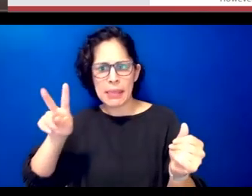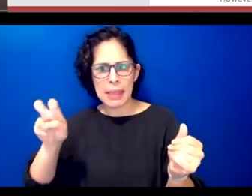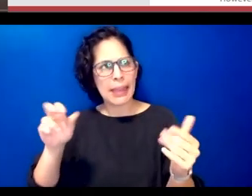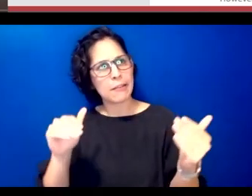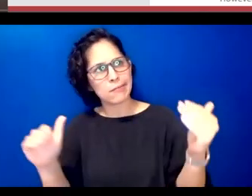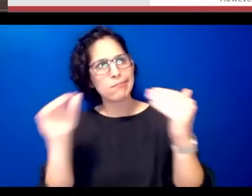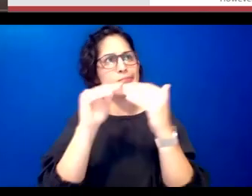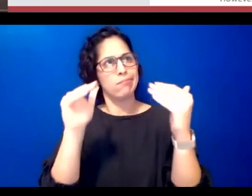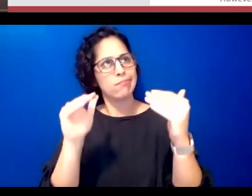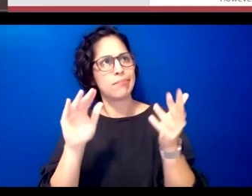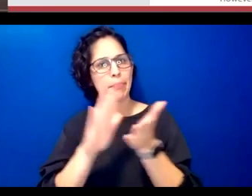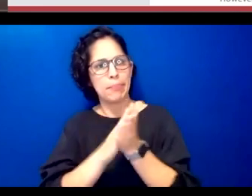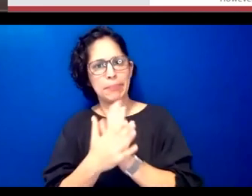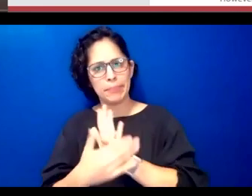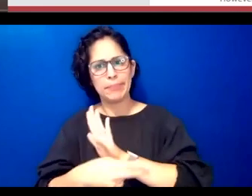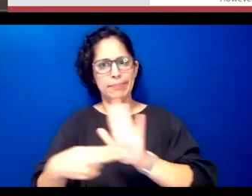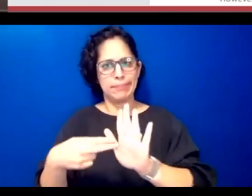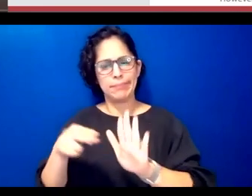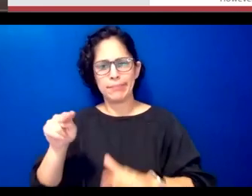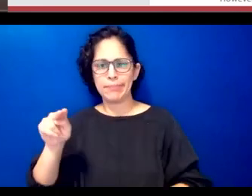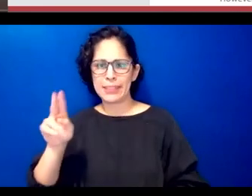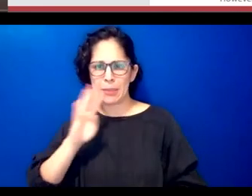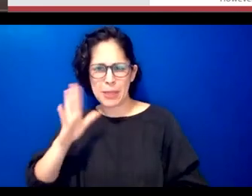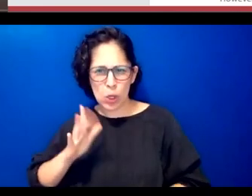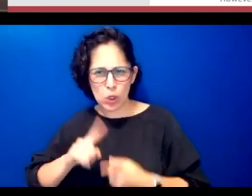considered a speaker to communicate because that's just simply not the case